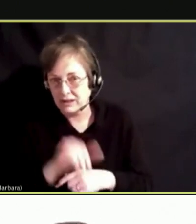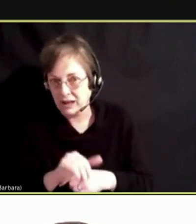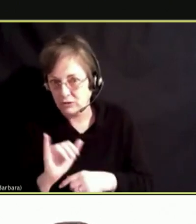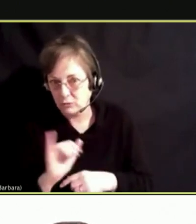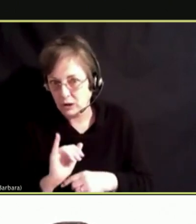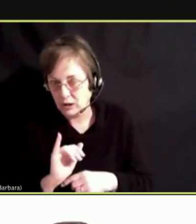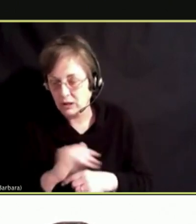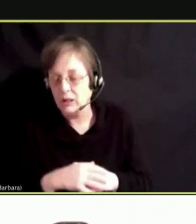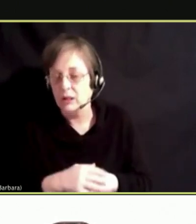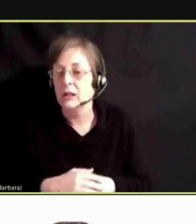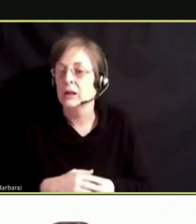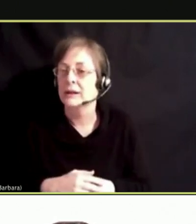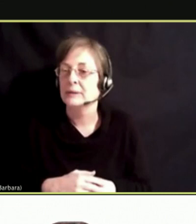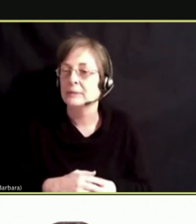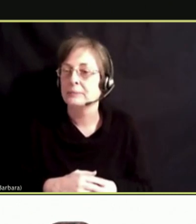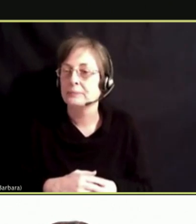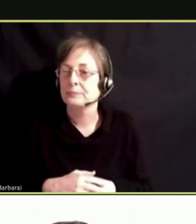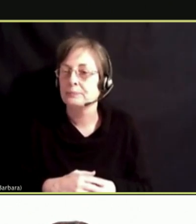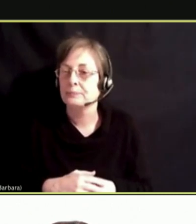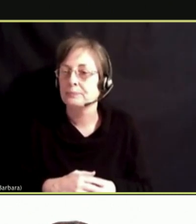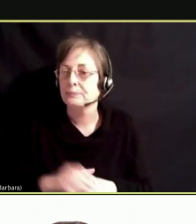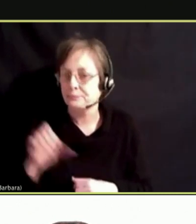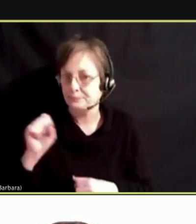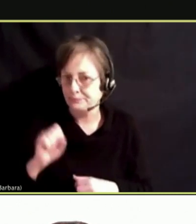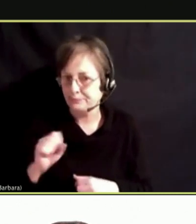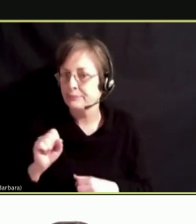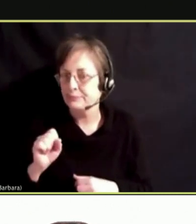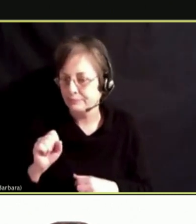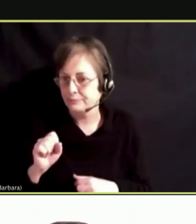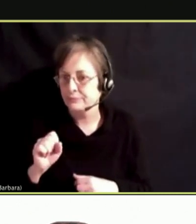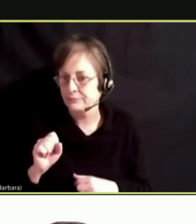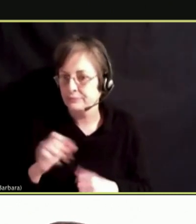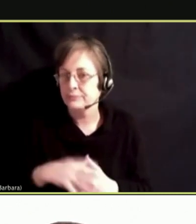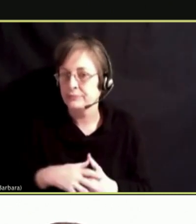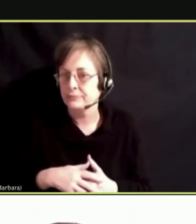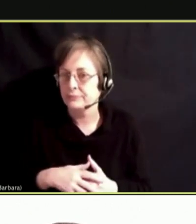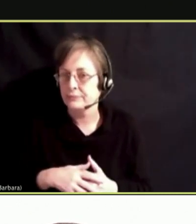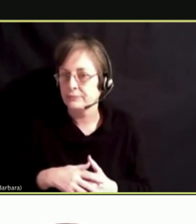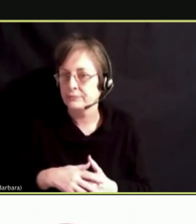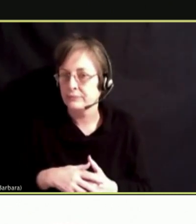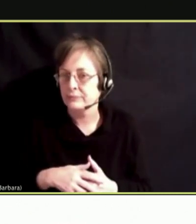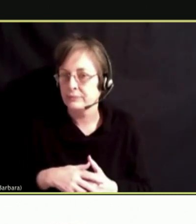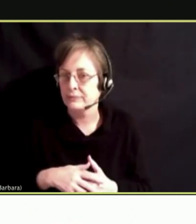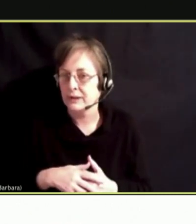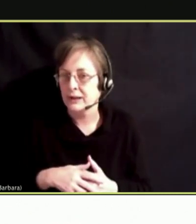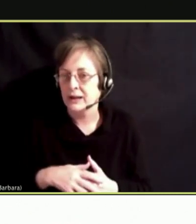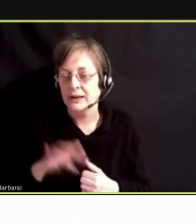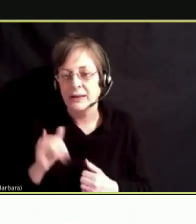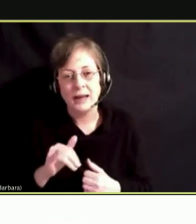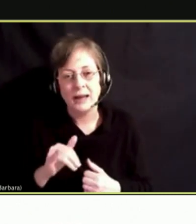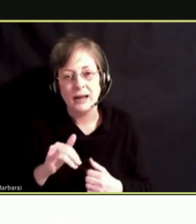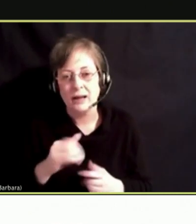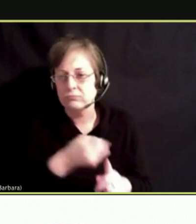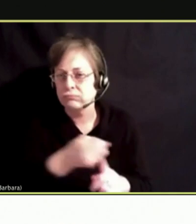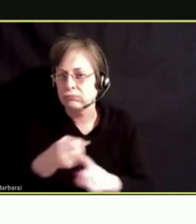YES. ABSOLUTELY. AND THIS HITS HOME EVERYWHERE.